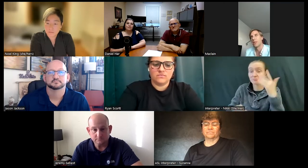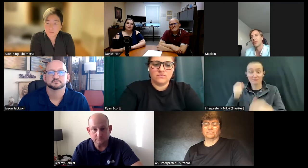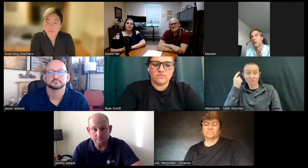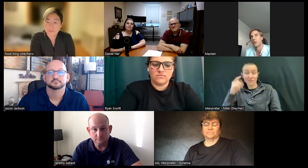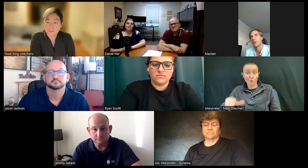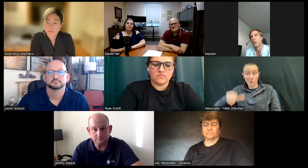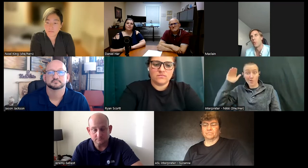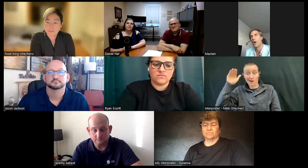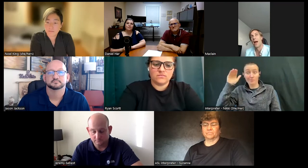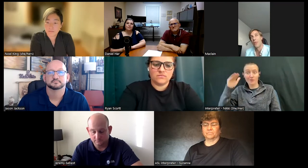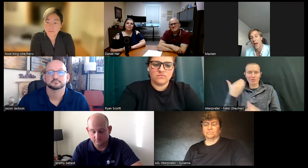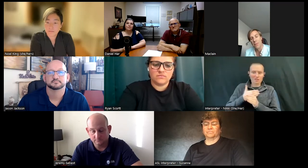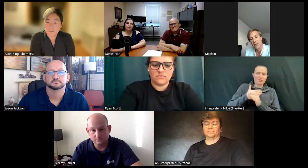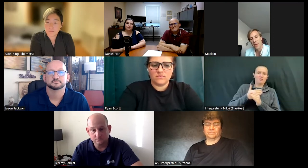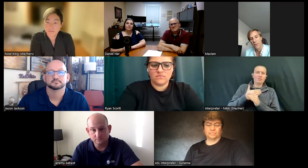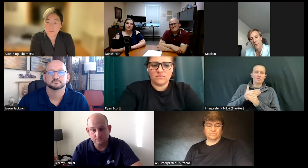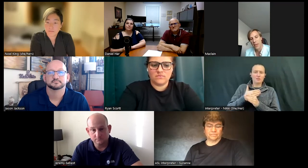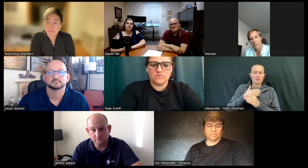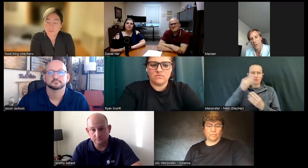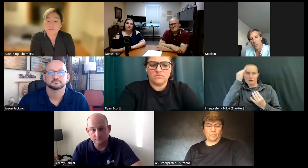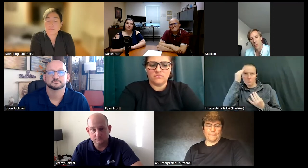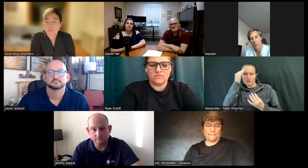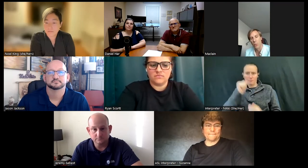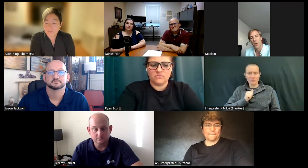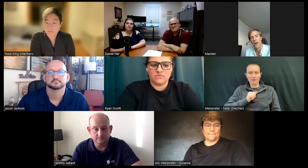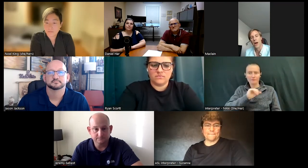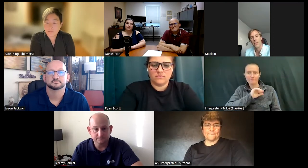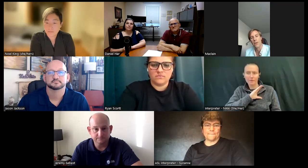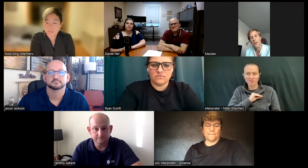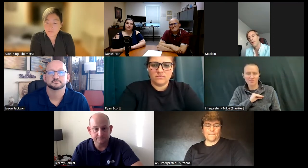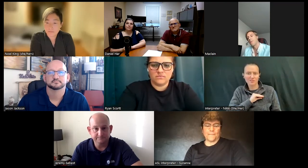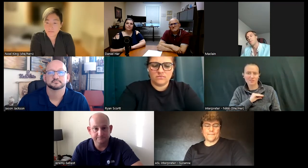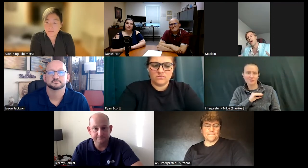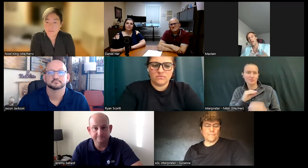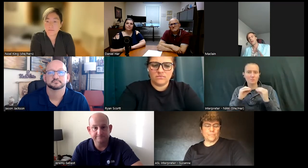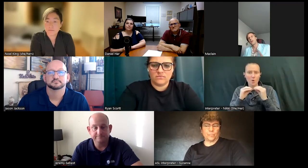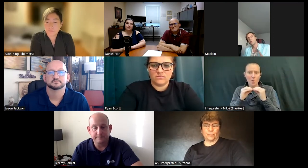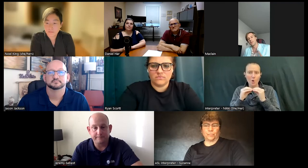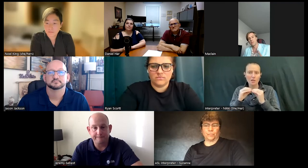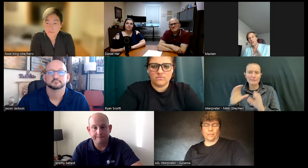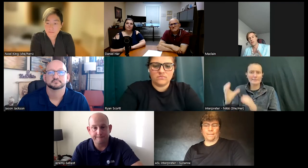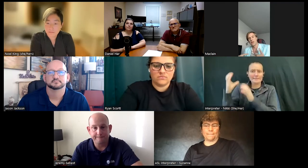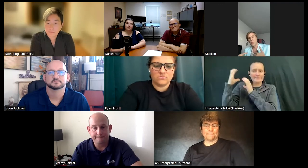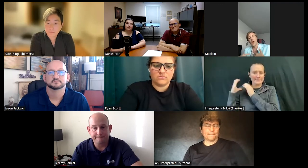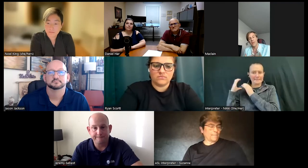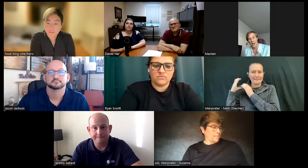hindered what I thought of myself it put more weight on my disability and what I